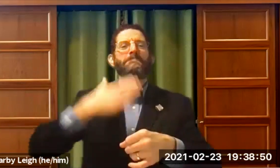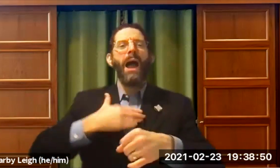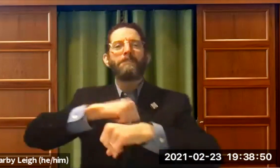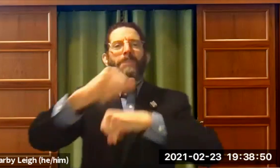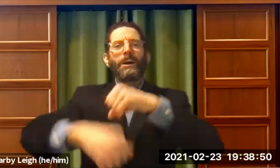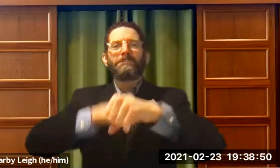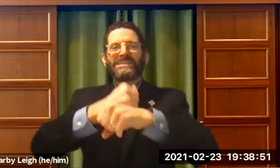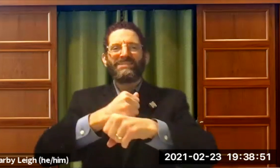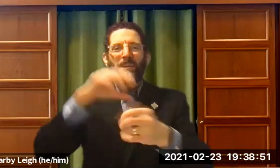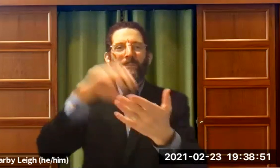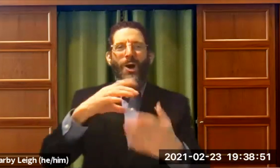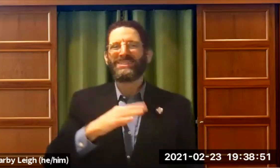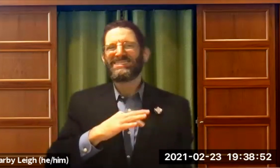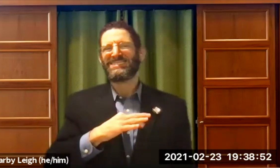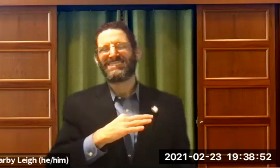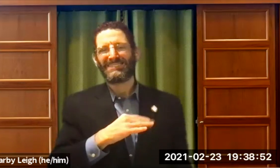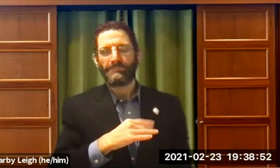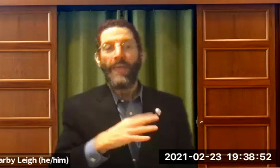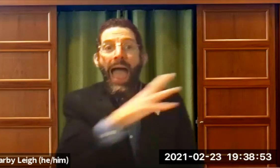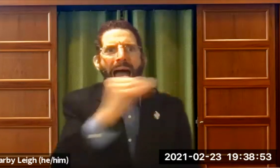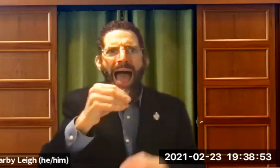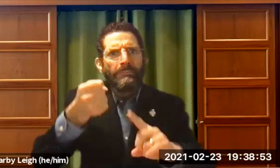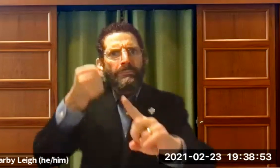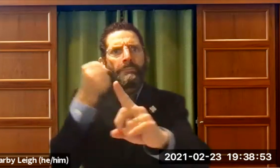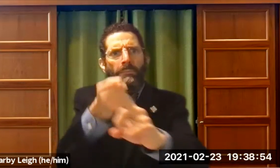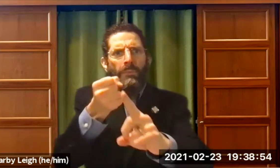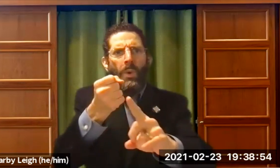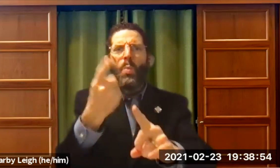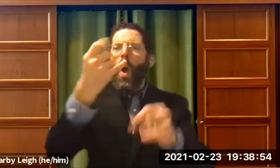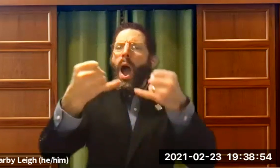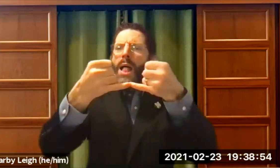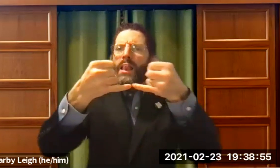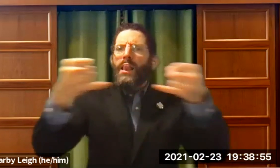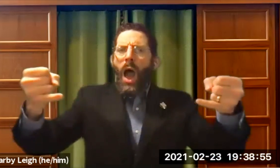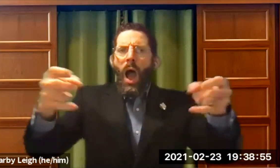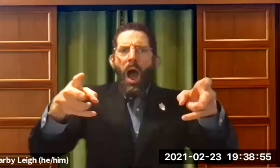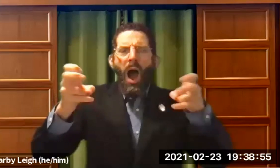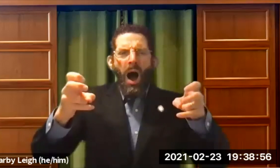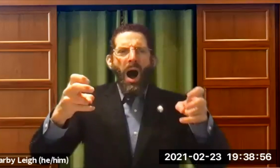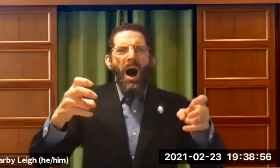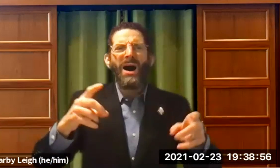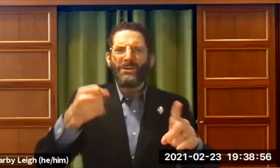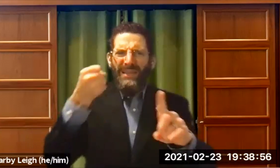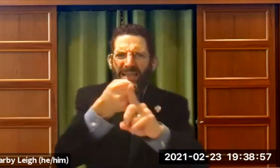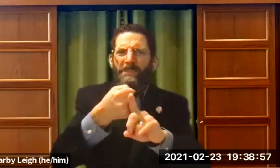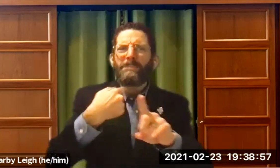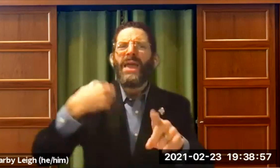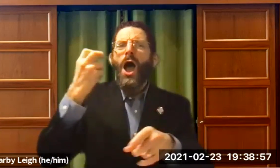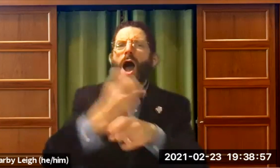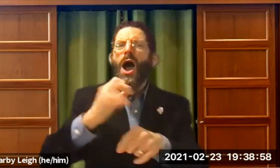powerful. And it was in my bar mitzvah parsha. And there was one line that really